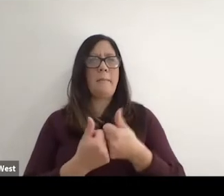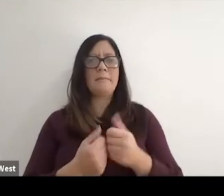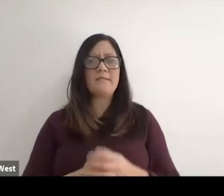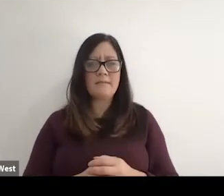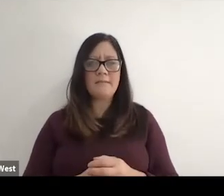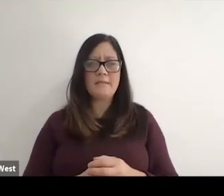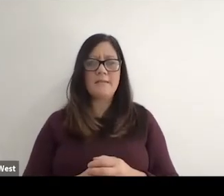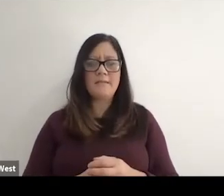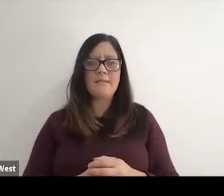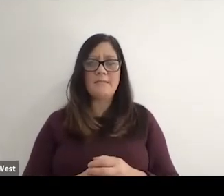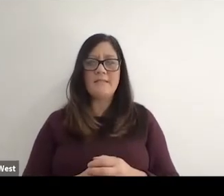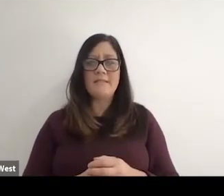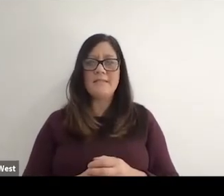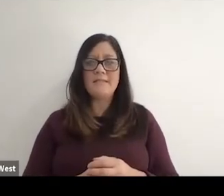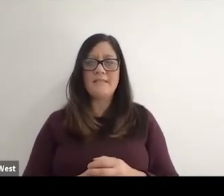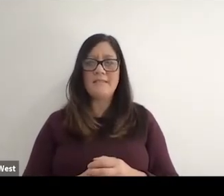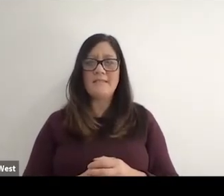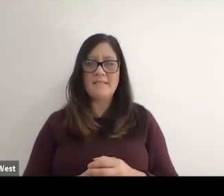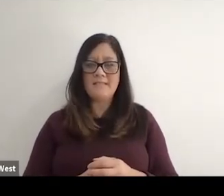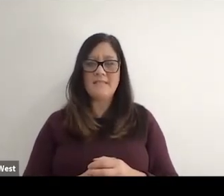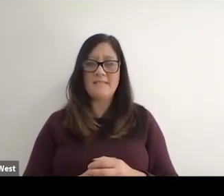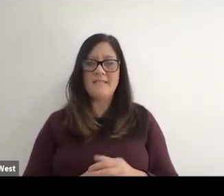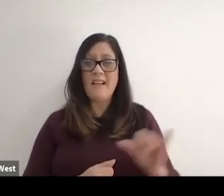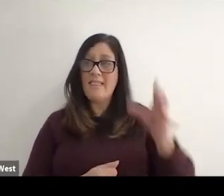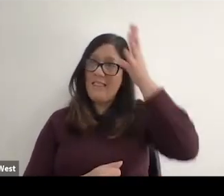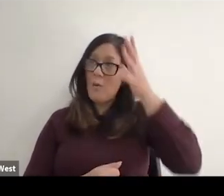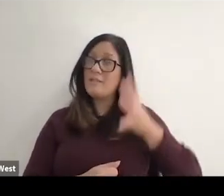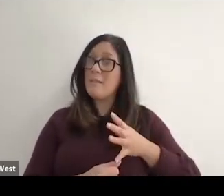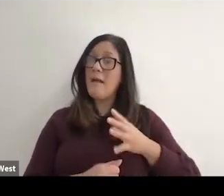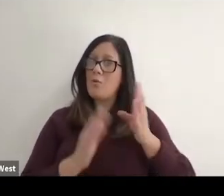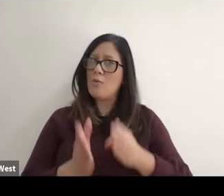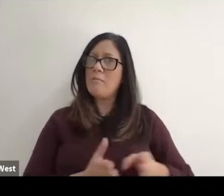you know, the man who staged the games for years before. And so it was. It was special,